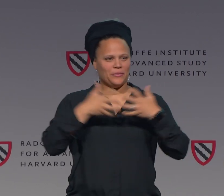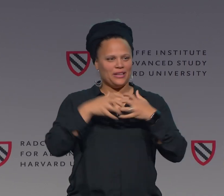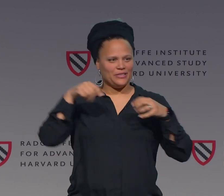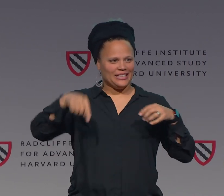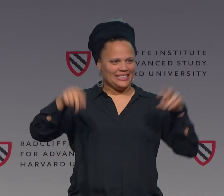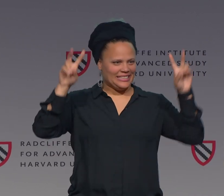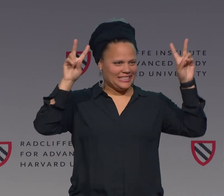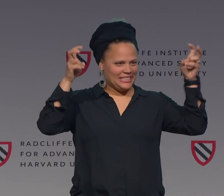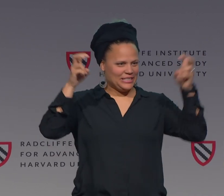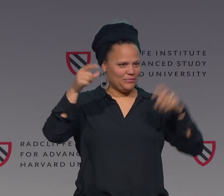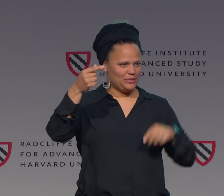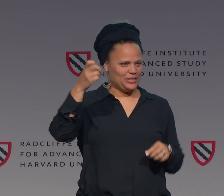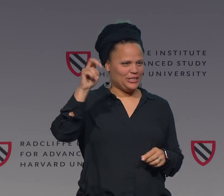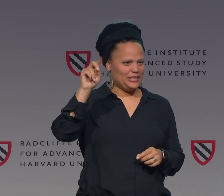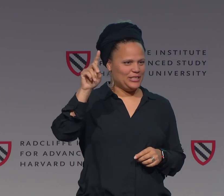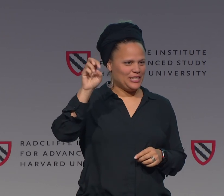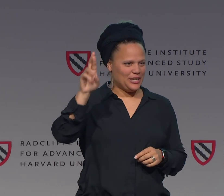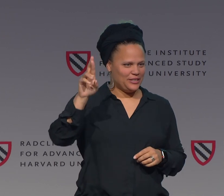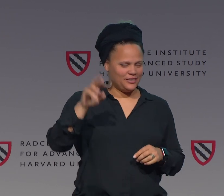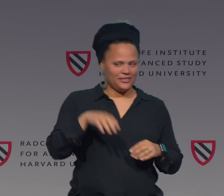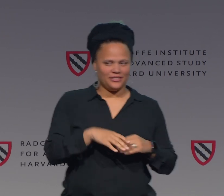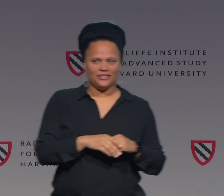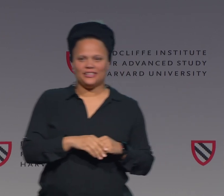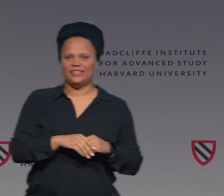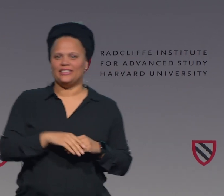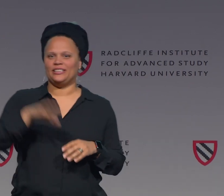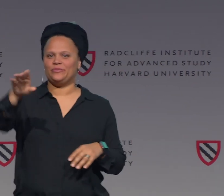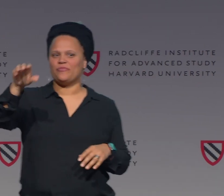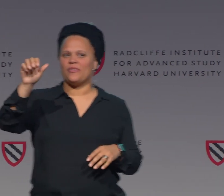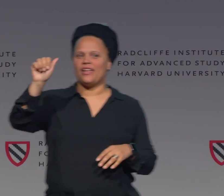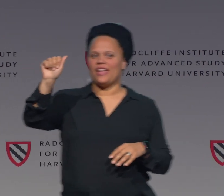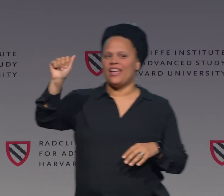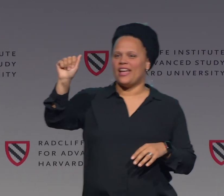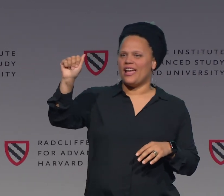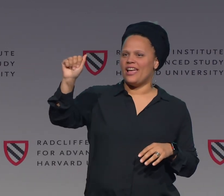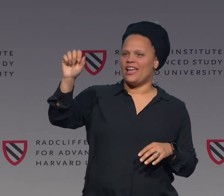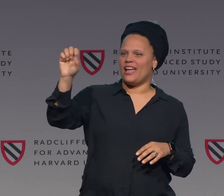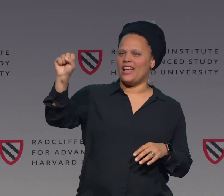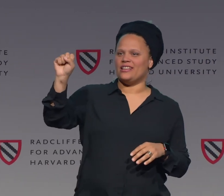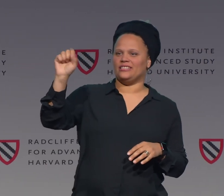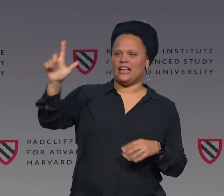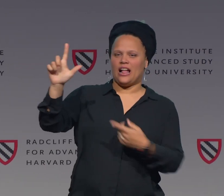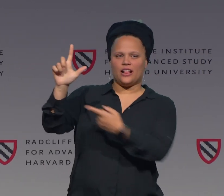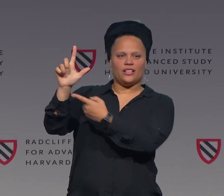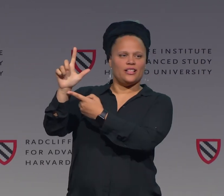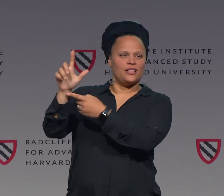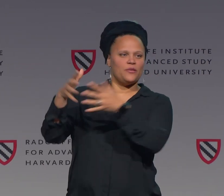But I think that it would be a great actual match for this topic on gender.